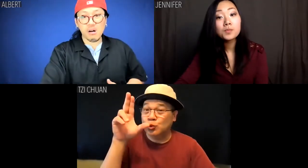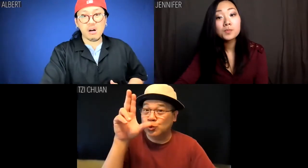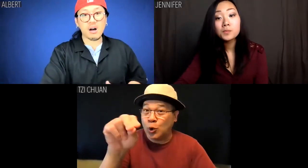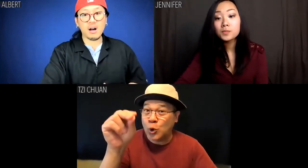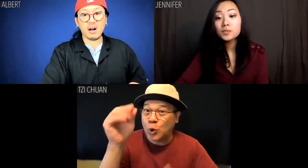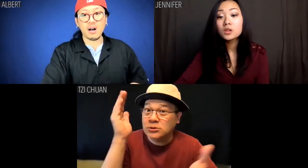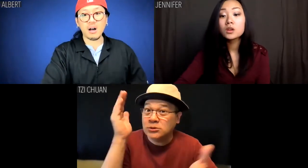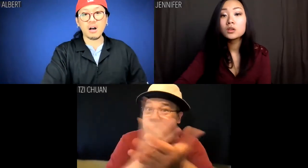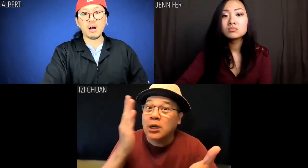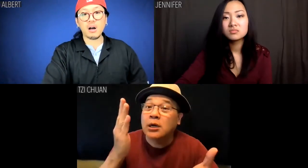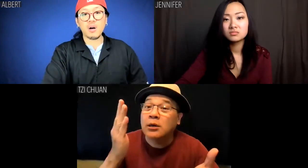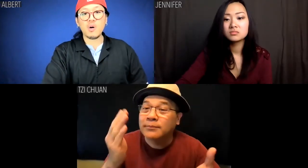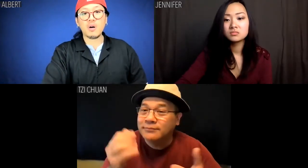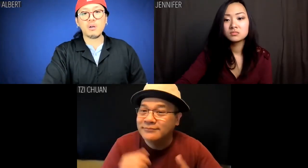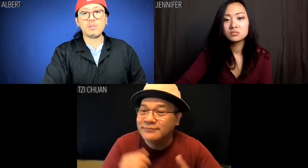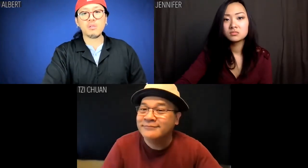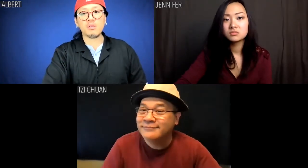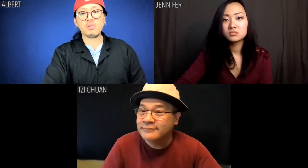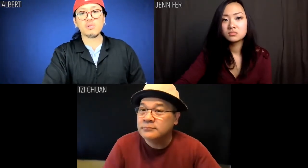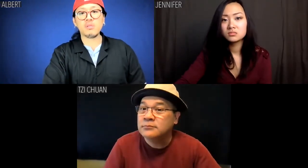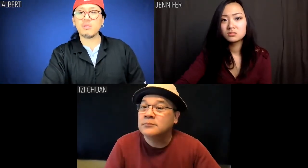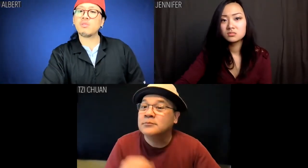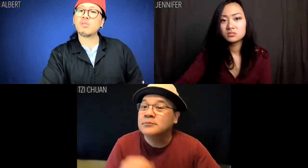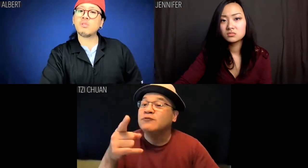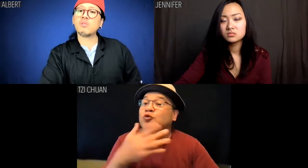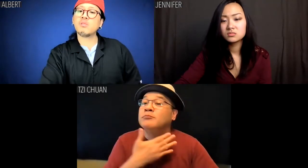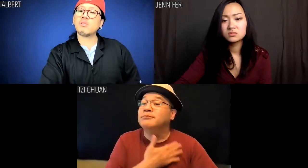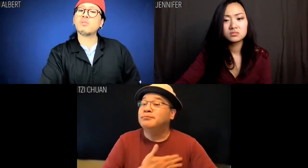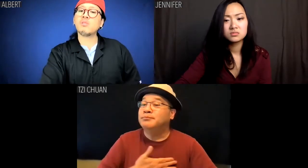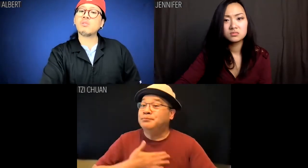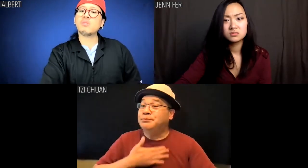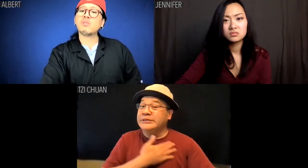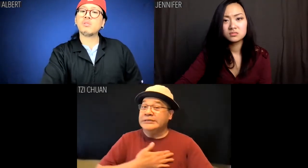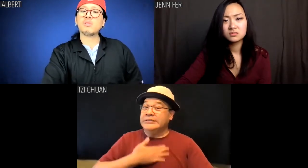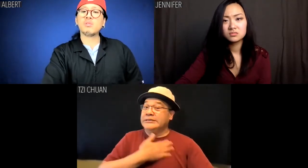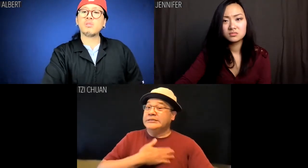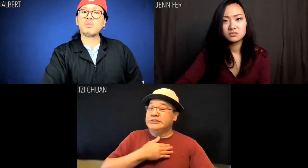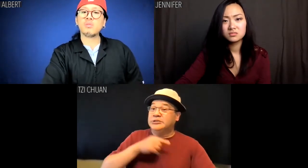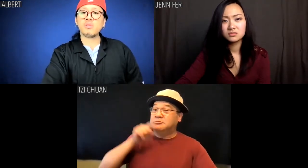Tzi Chuan: No, stop!! ... If you please.